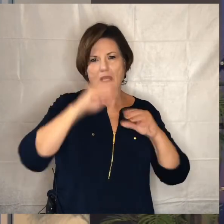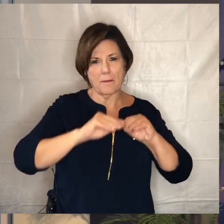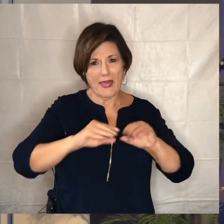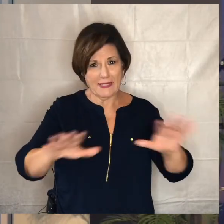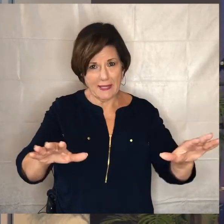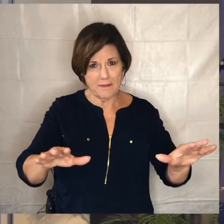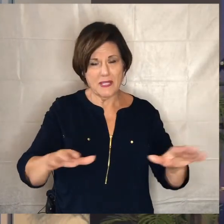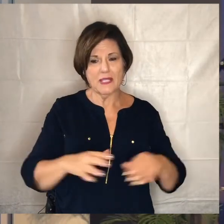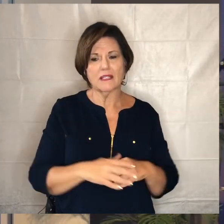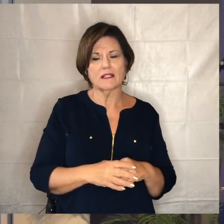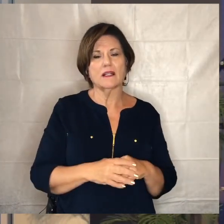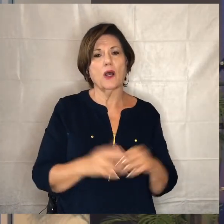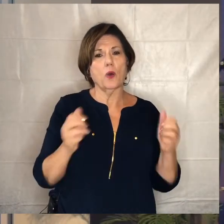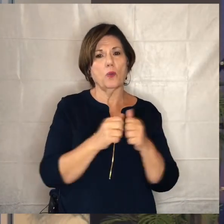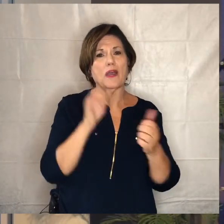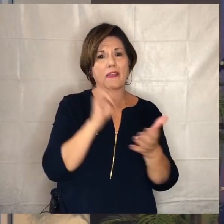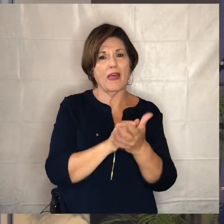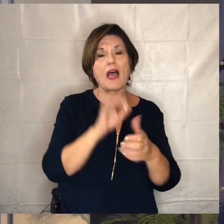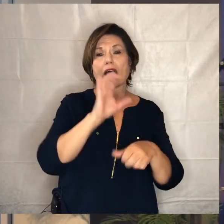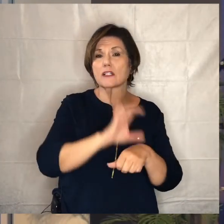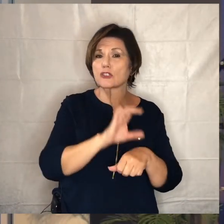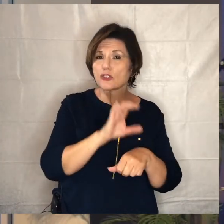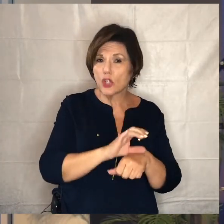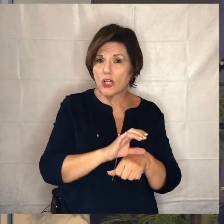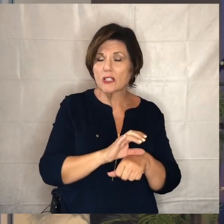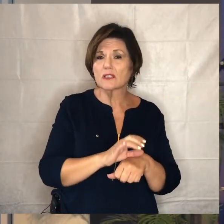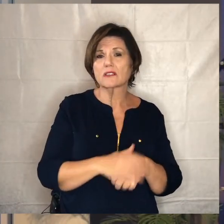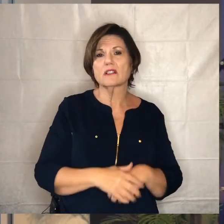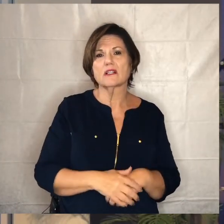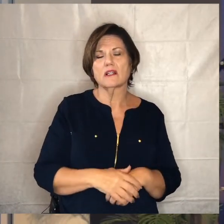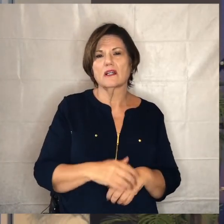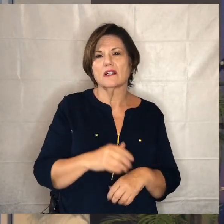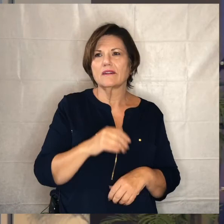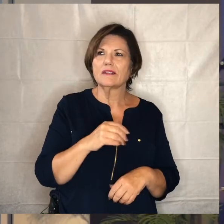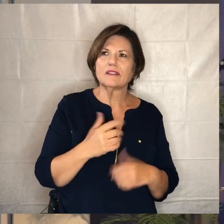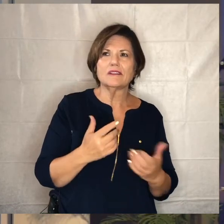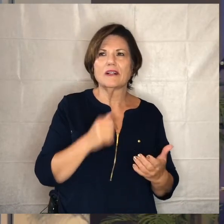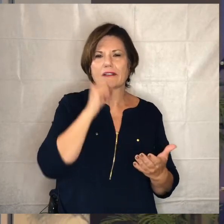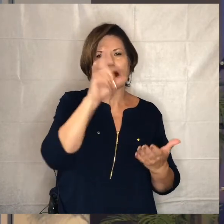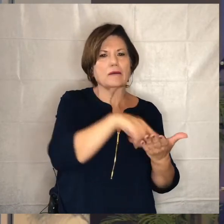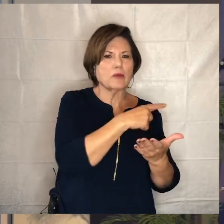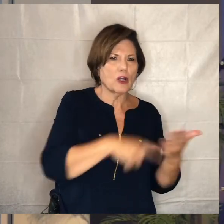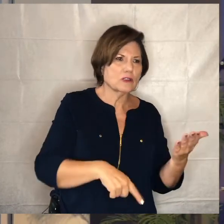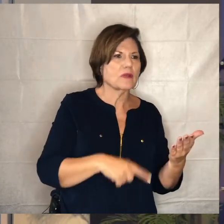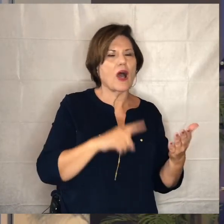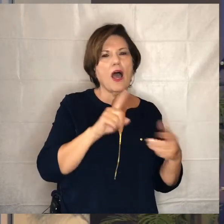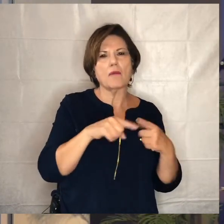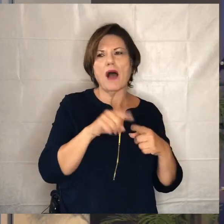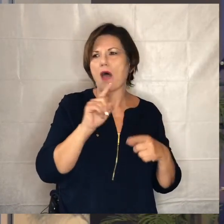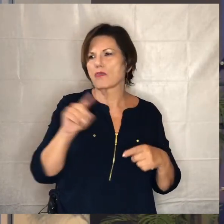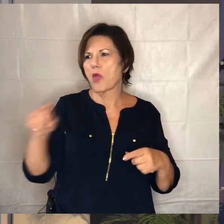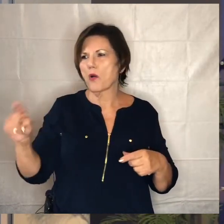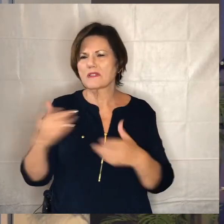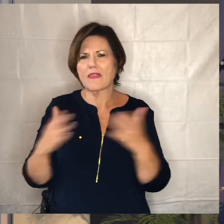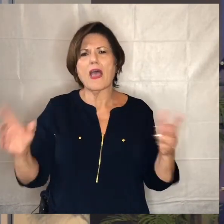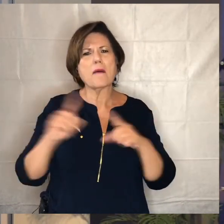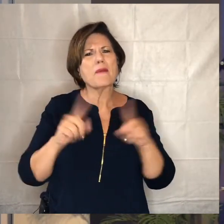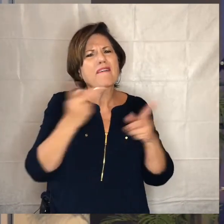and in the midst of that the church is not persecuted based on you know those things but that we have to figure out how to do life